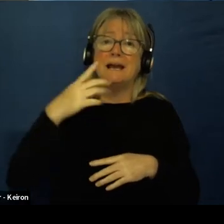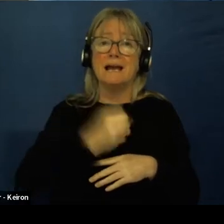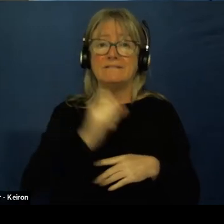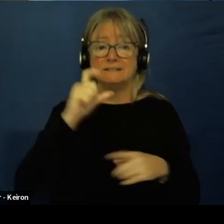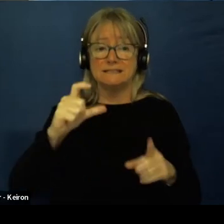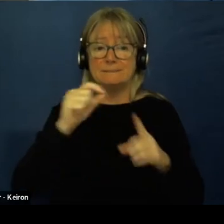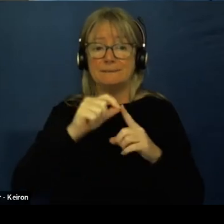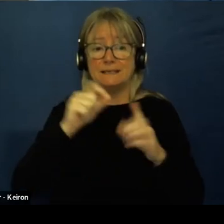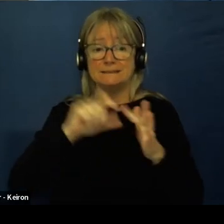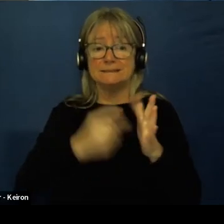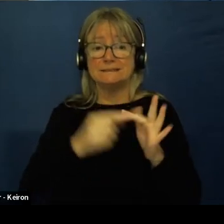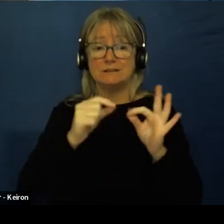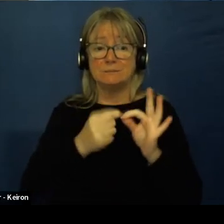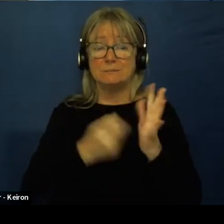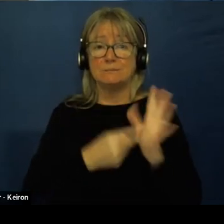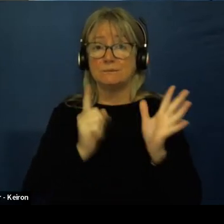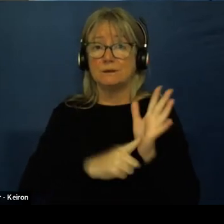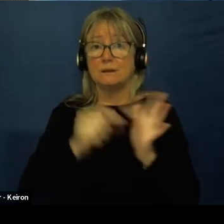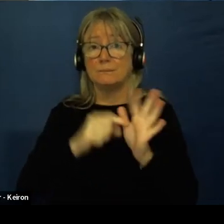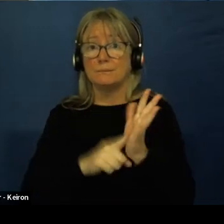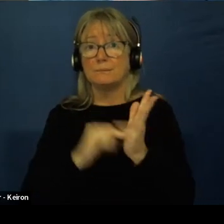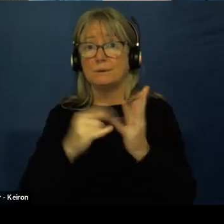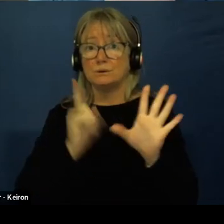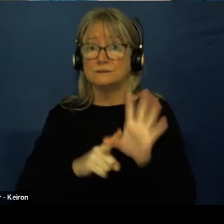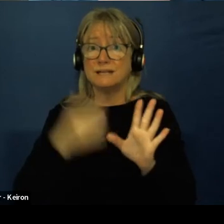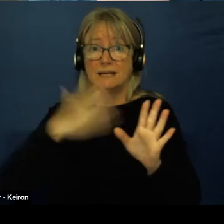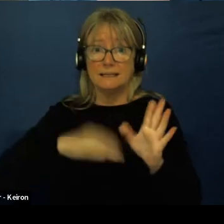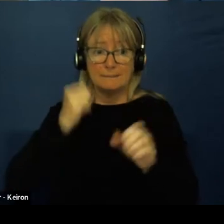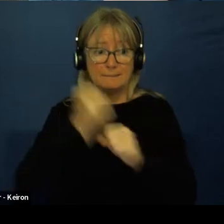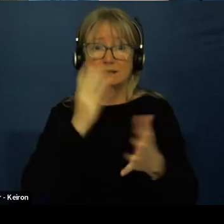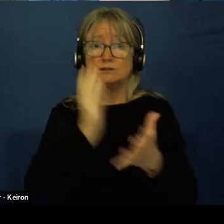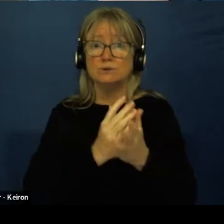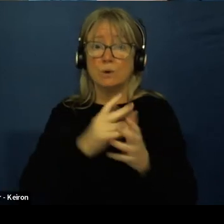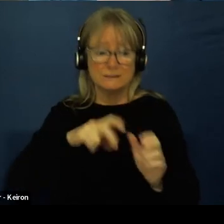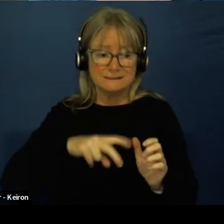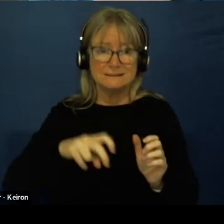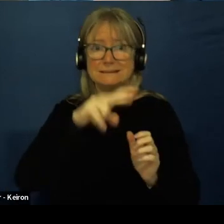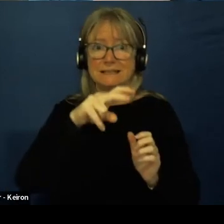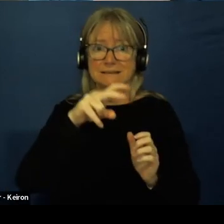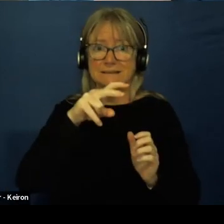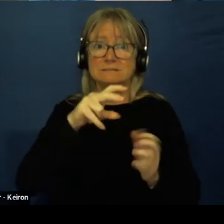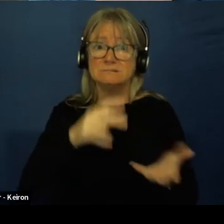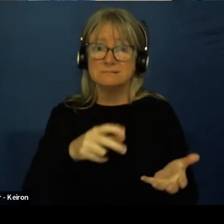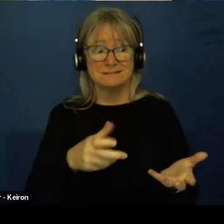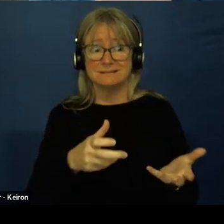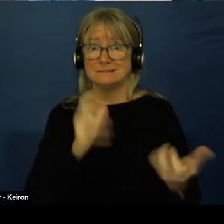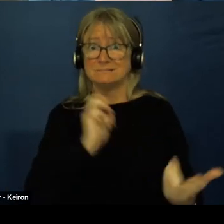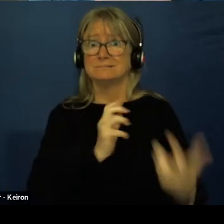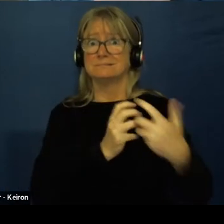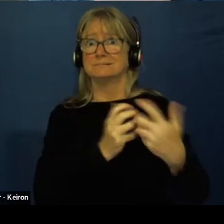They had to make sure that the stairs were accommodated